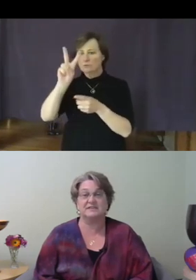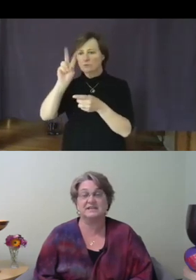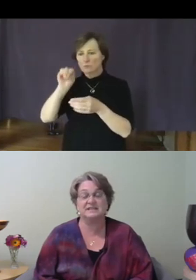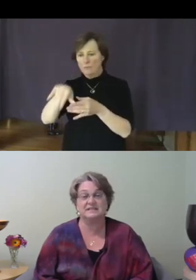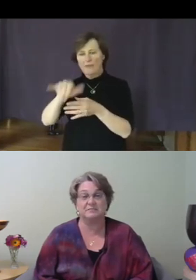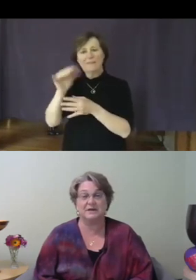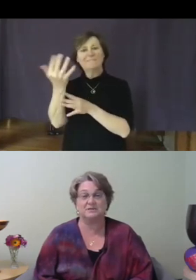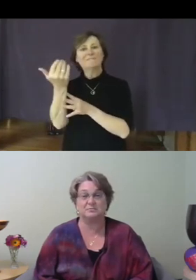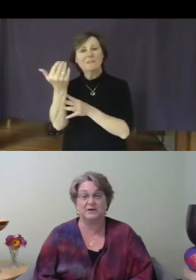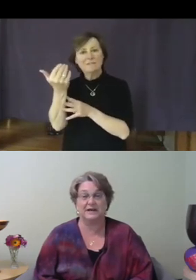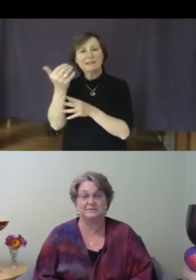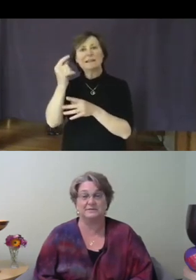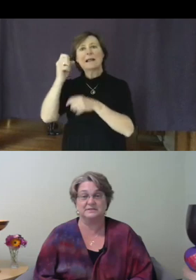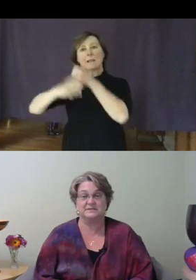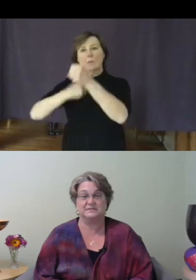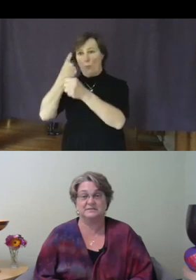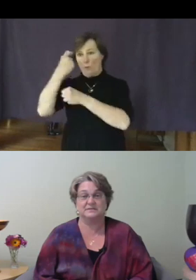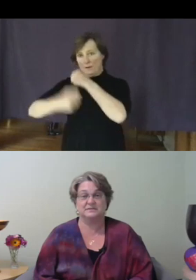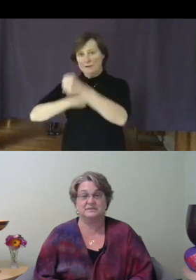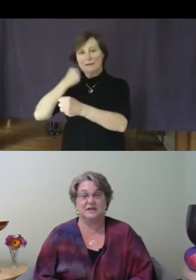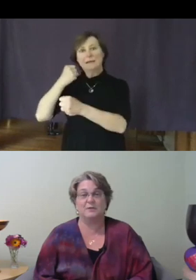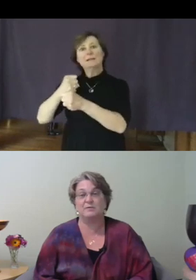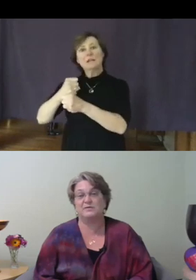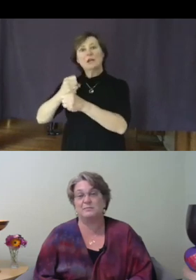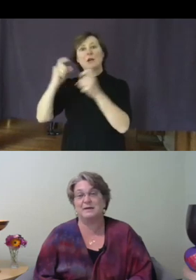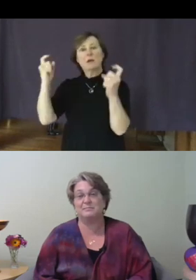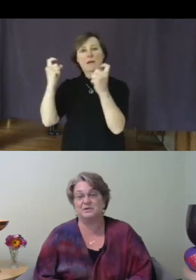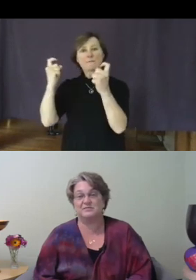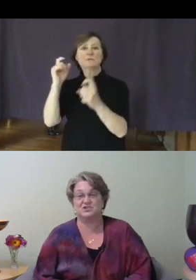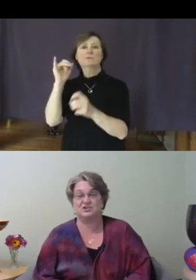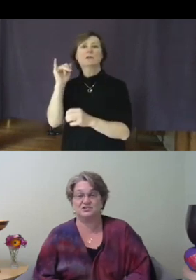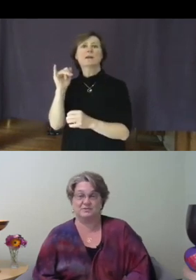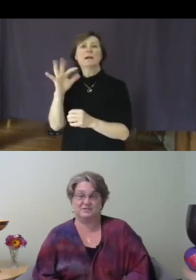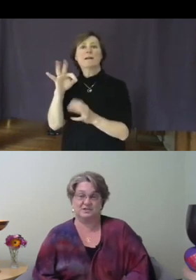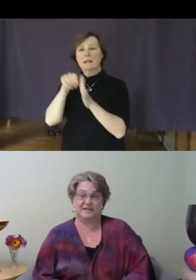killing of Michael Brown. I went with a member of the church I was serving at